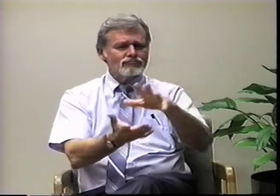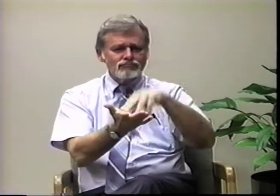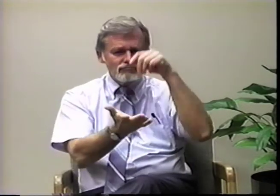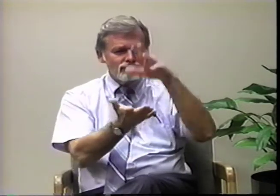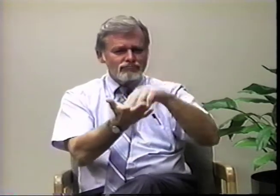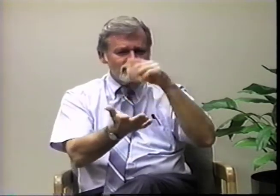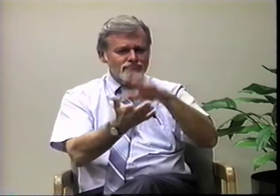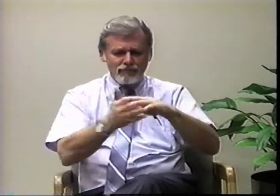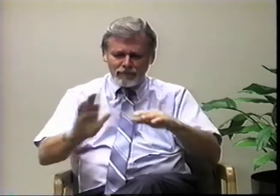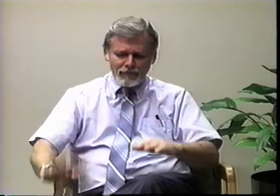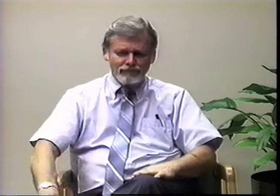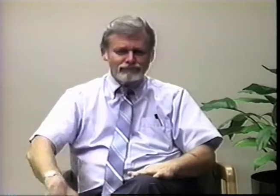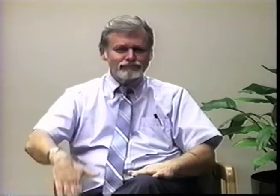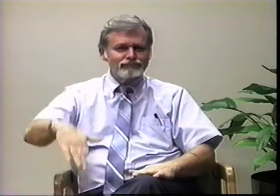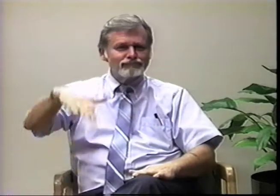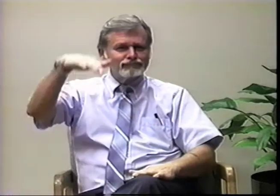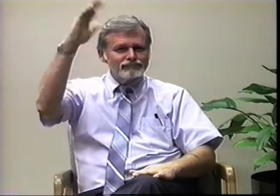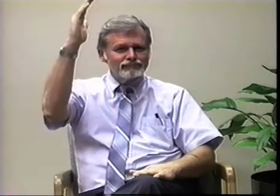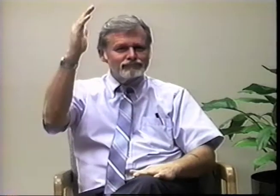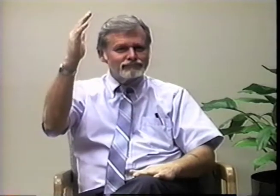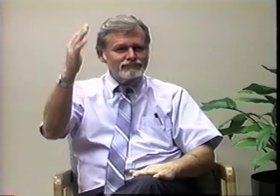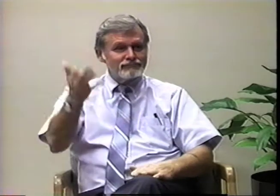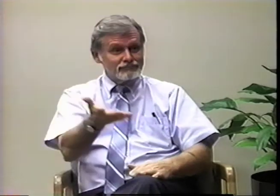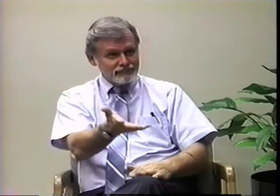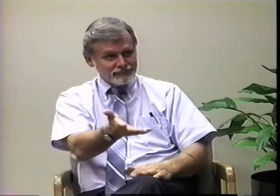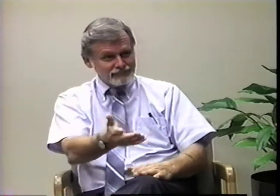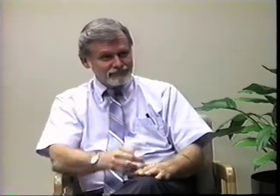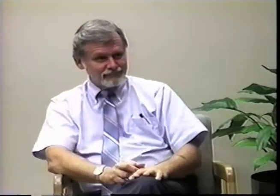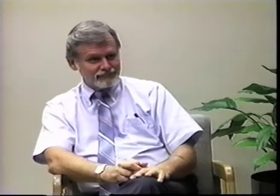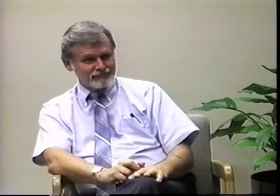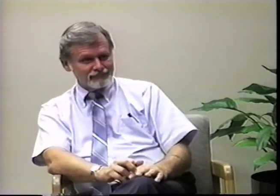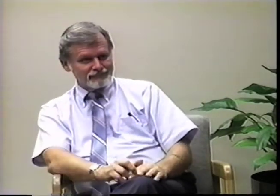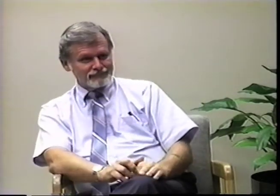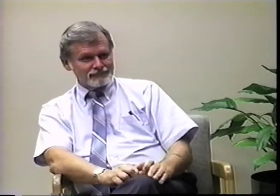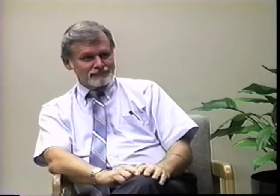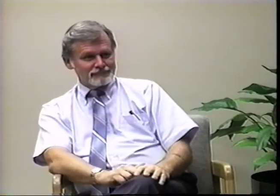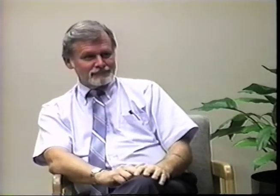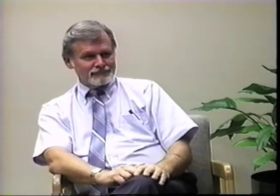about your educational experiences growing up as a child?